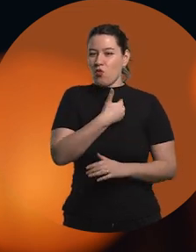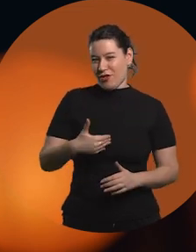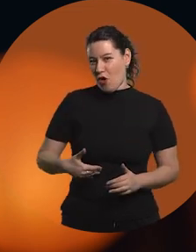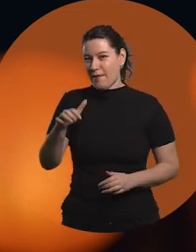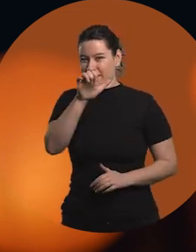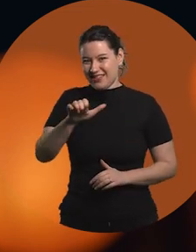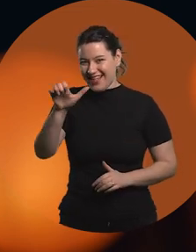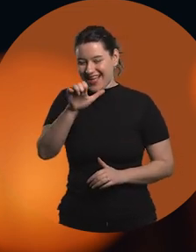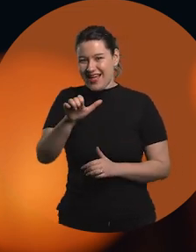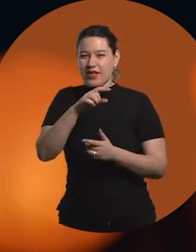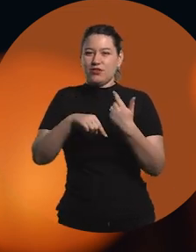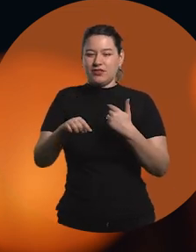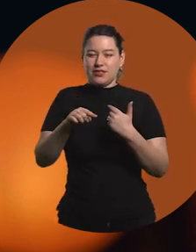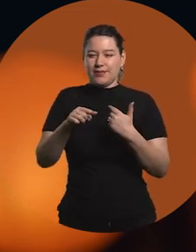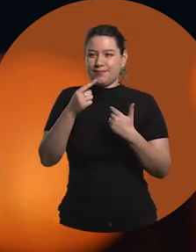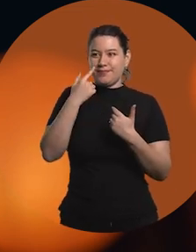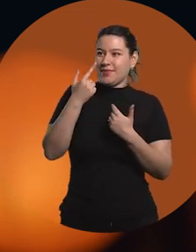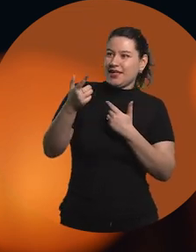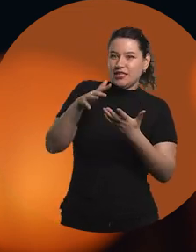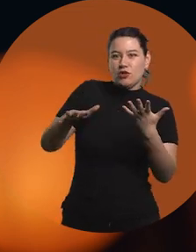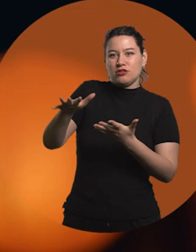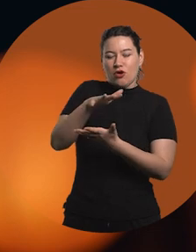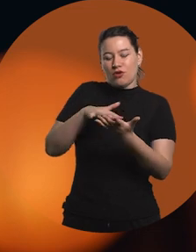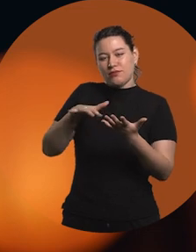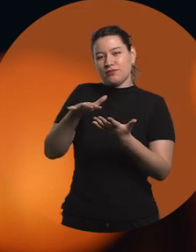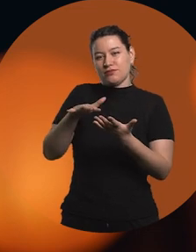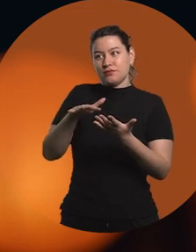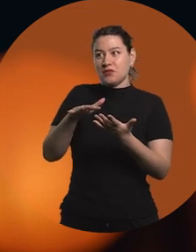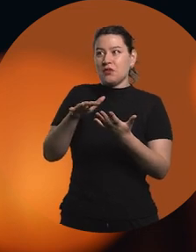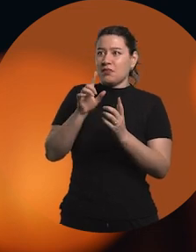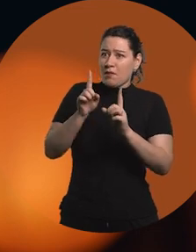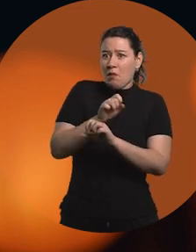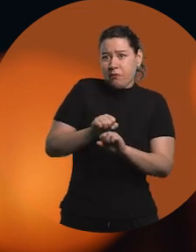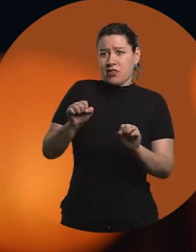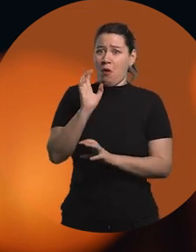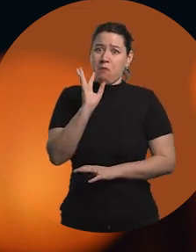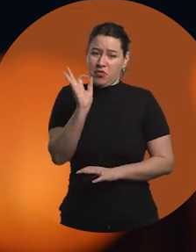so that also showed you a reality, a possibility of what could be done.